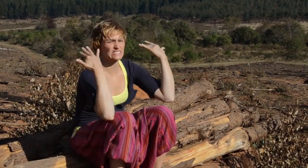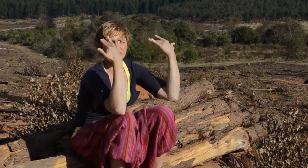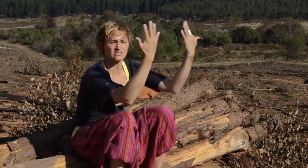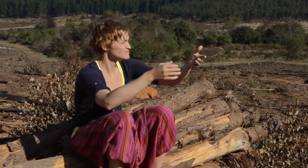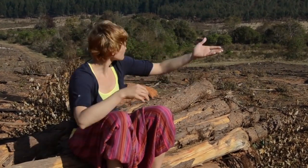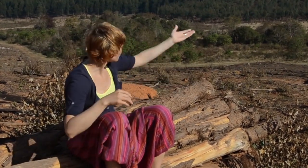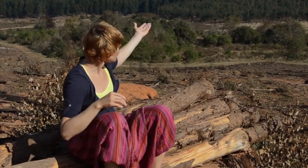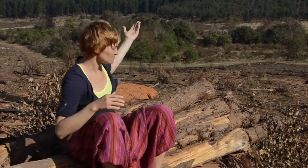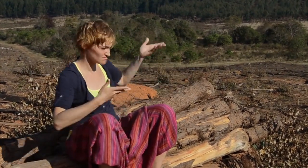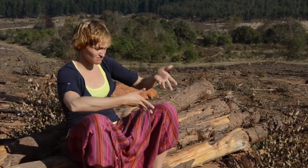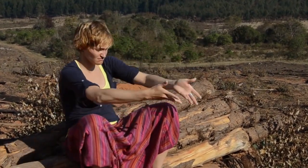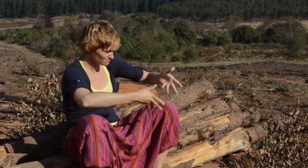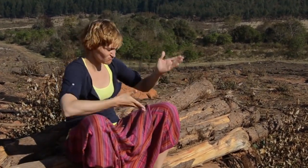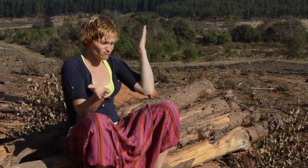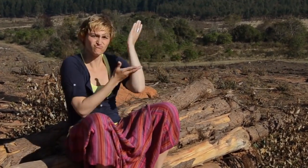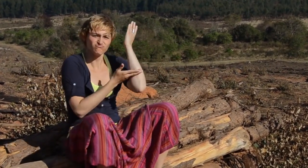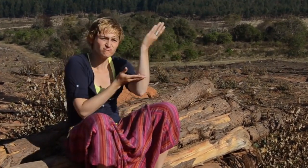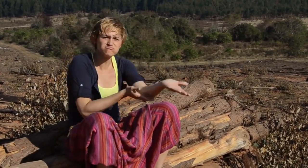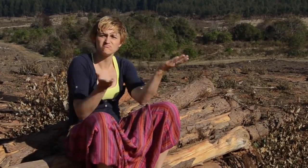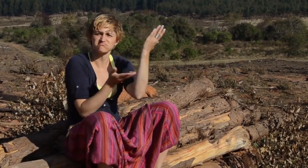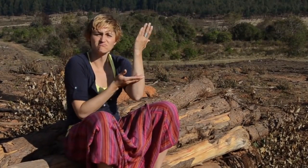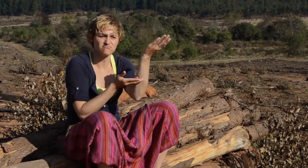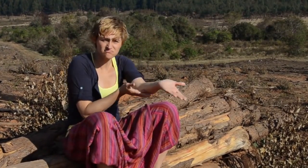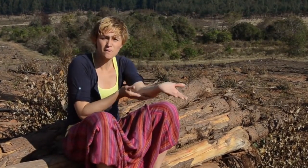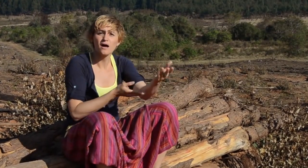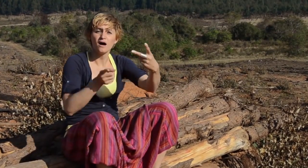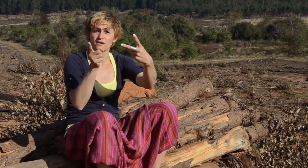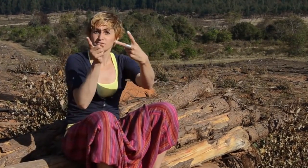rich and deep forests and the second is